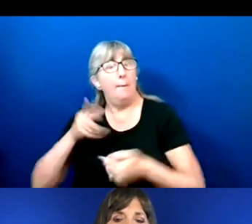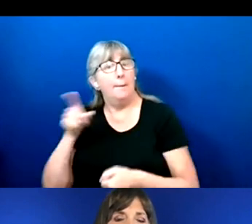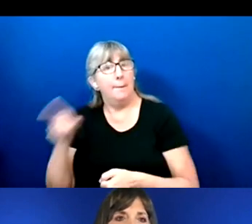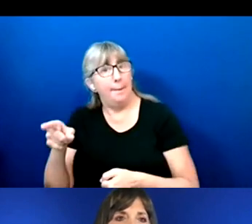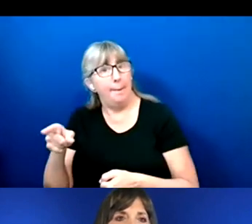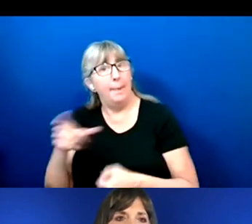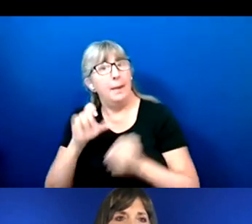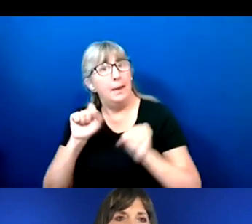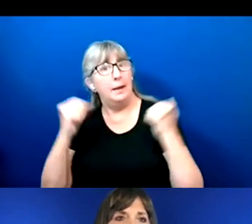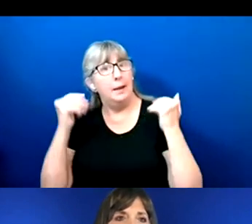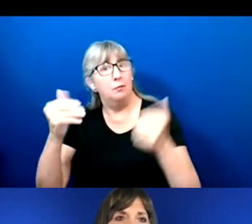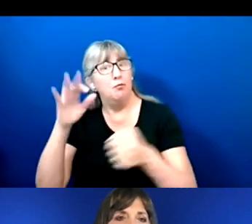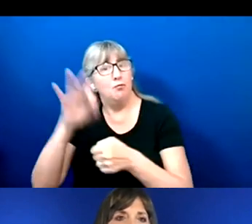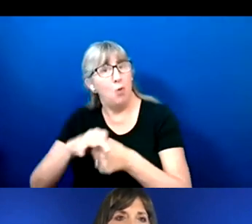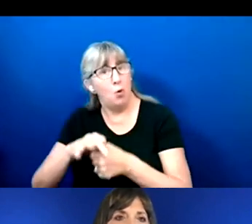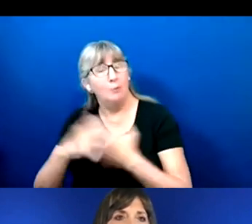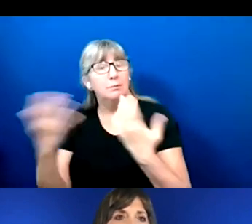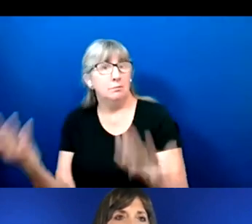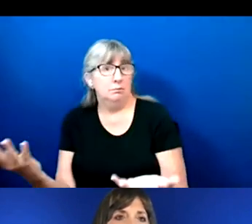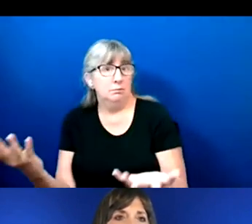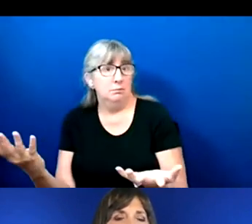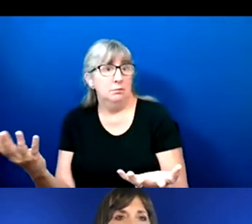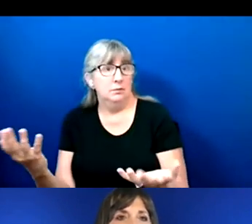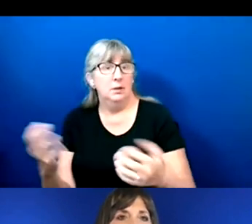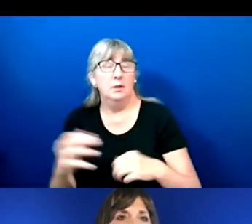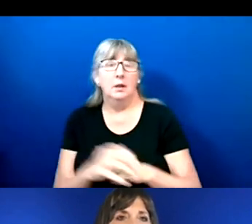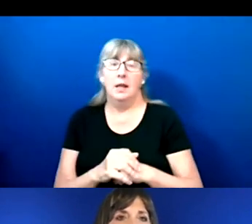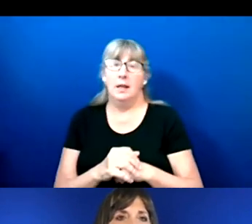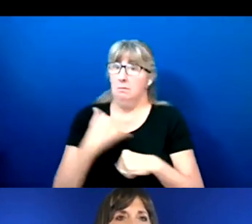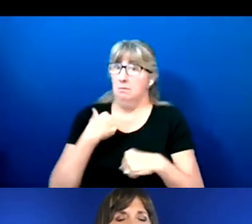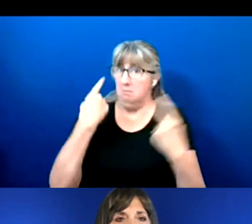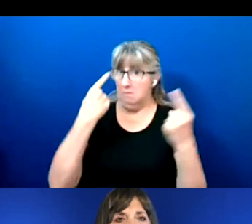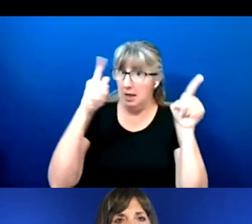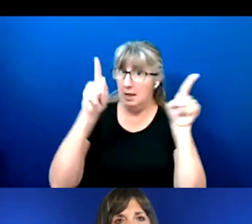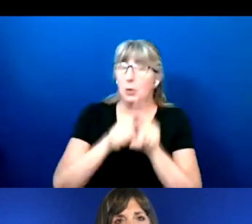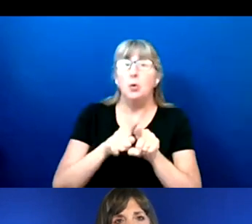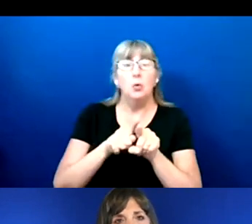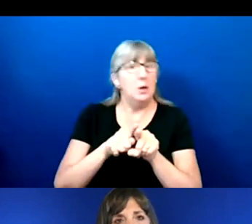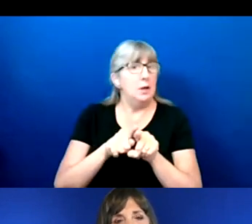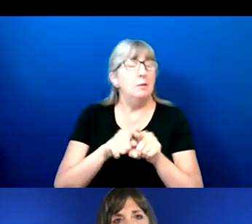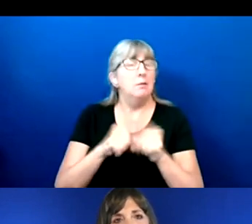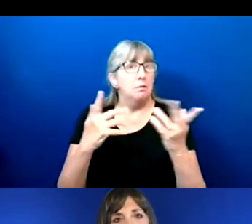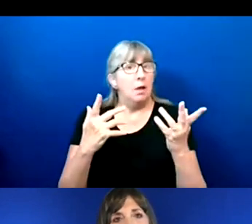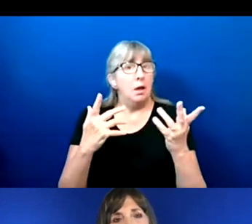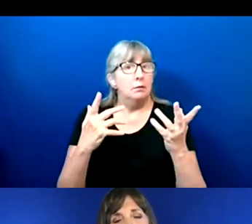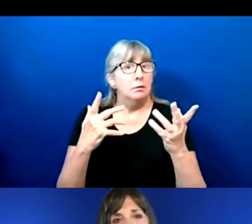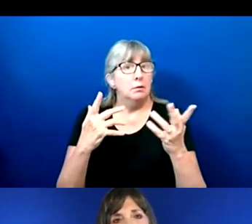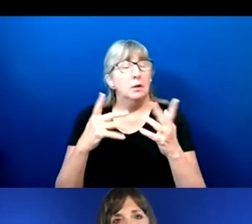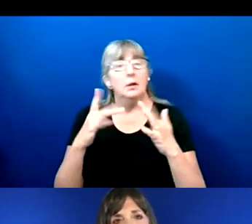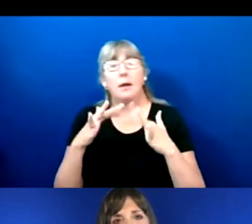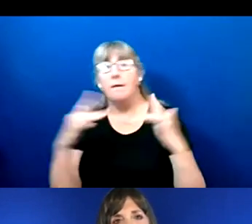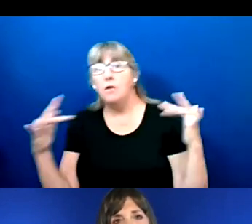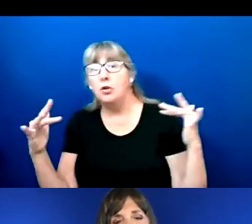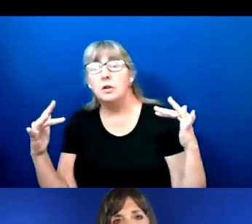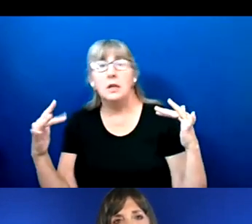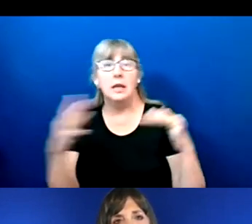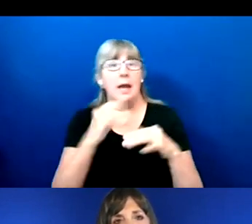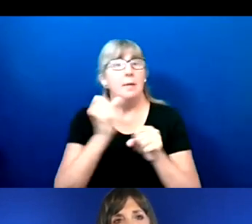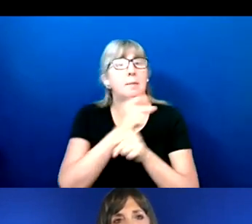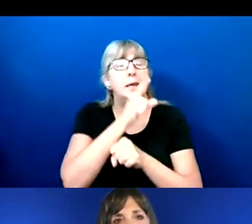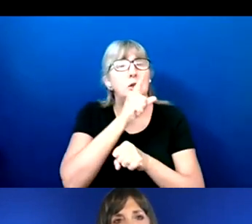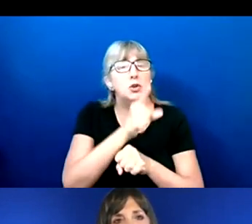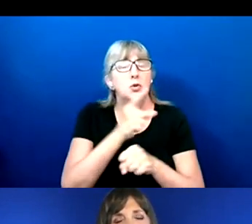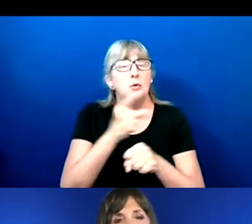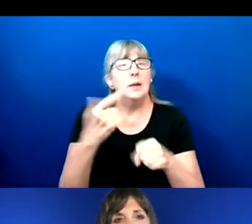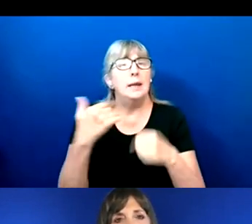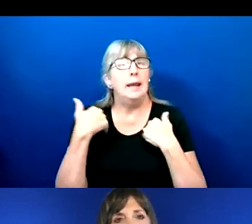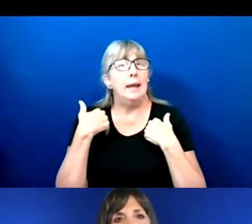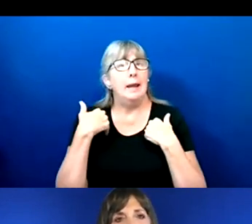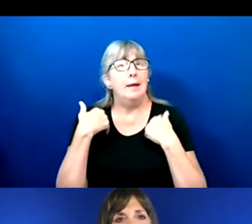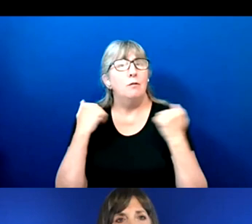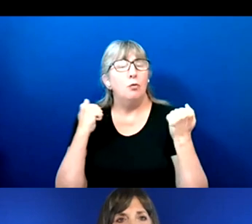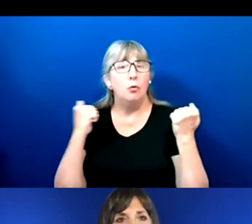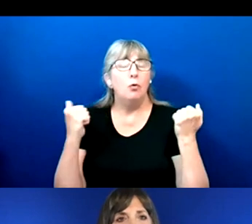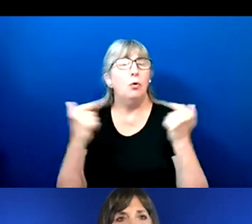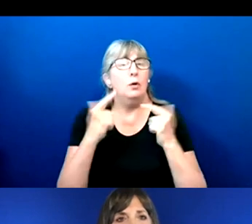With that said, I completely agree with the diversity and we need all different voices